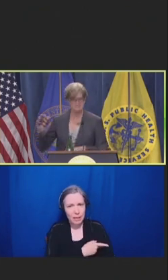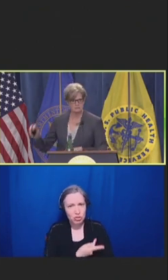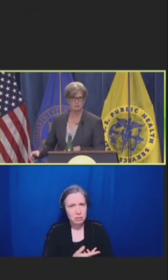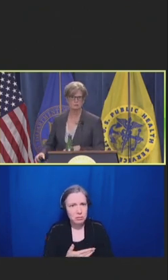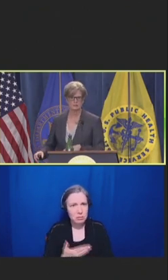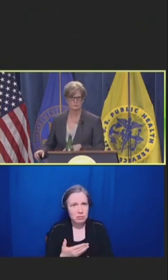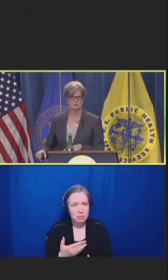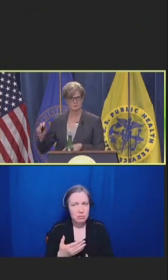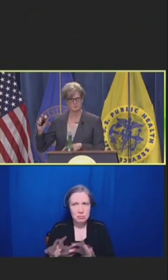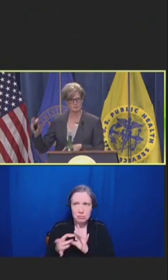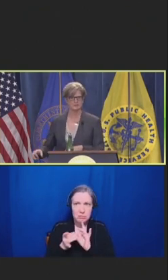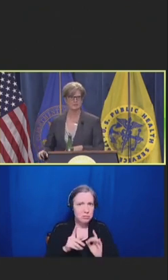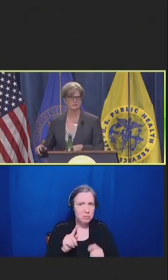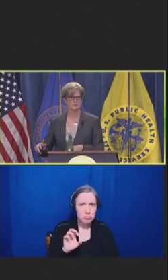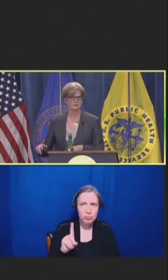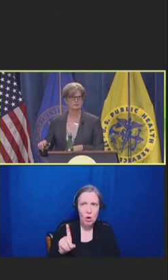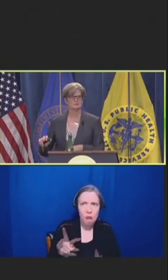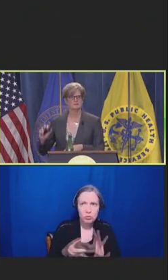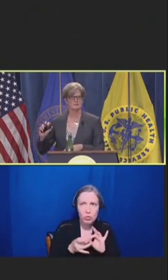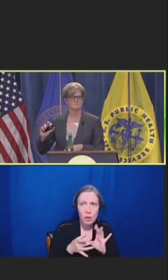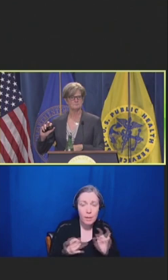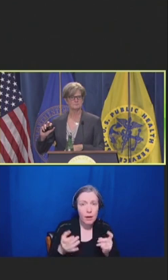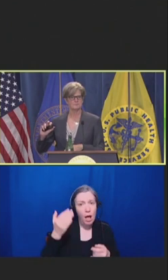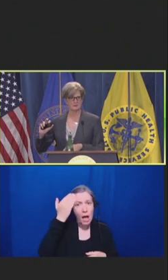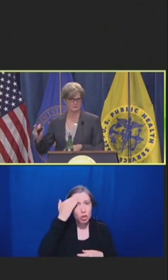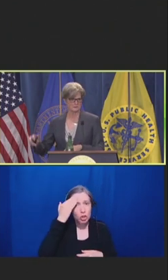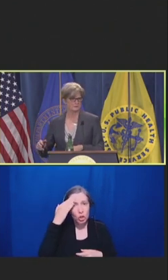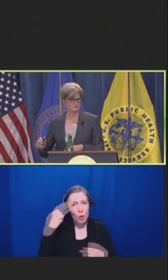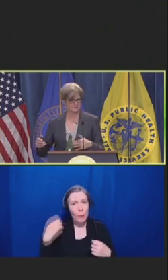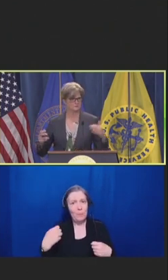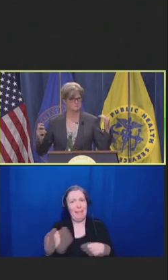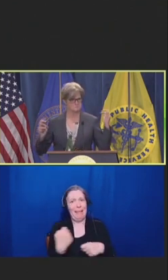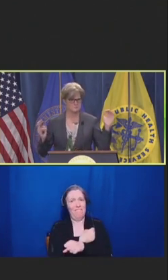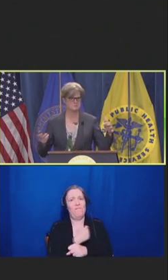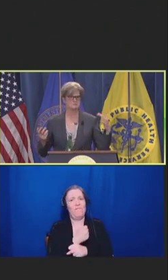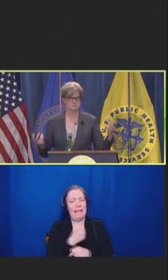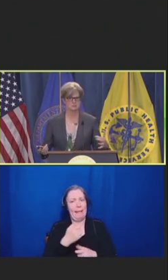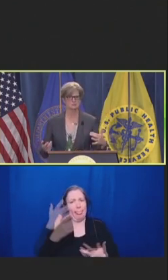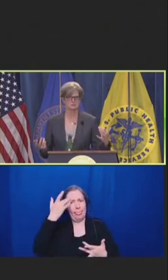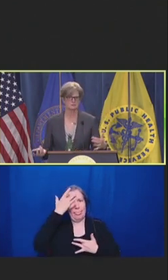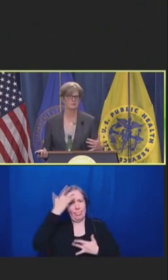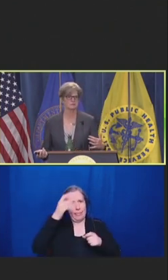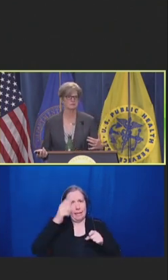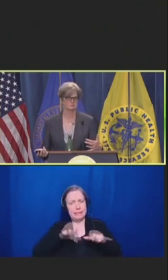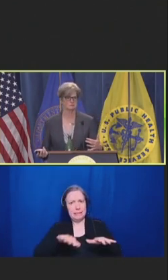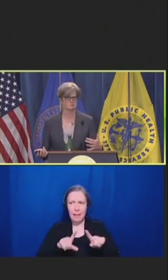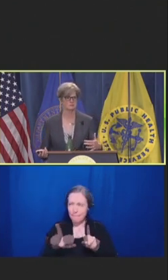I didn't know that I was going to be fighting this business machinery of medicine, and I